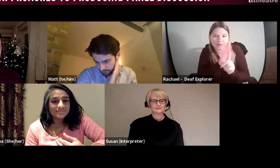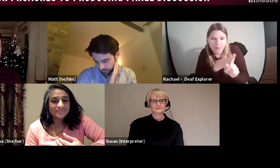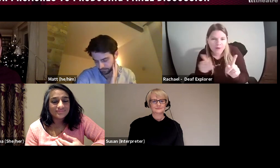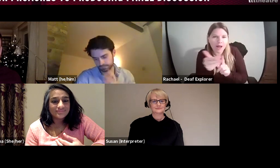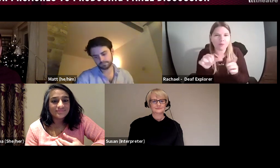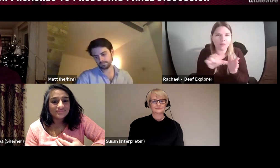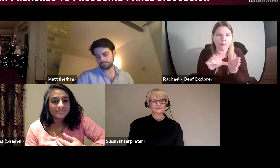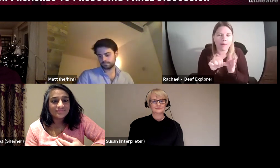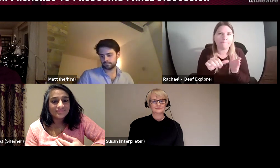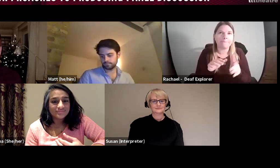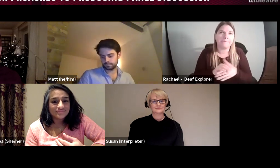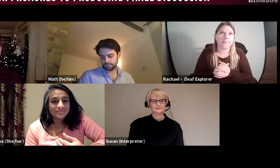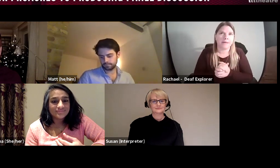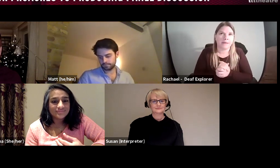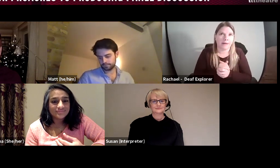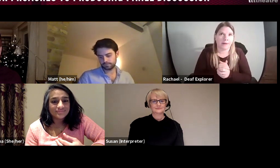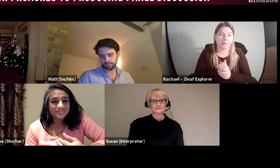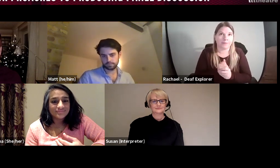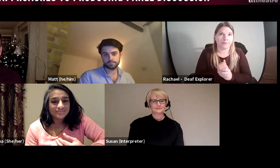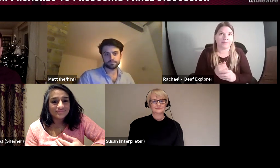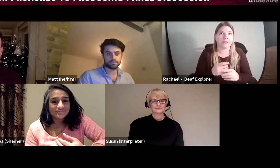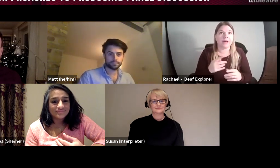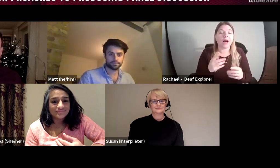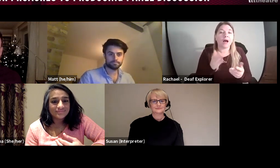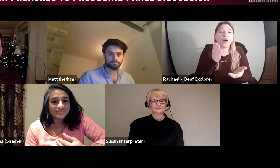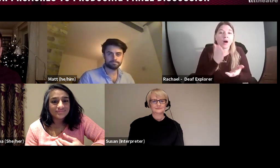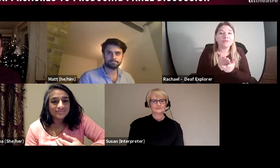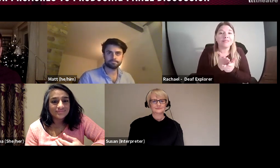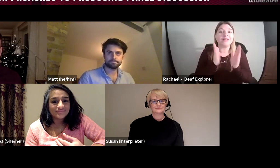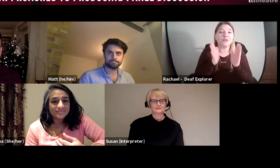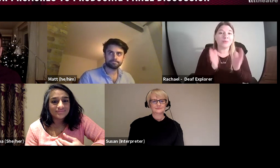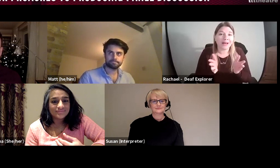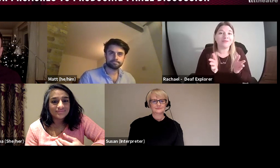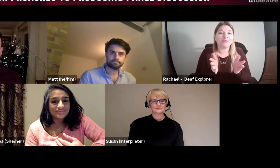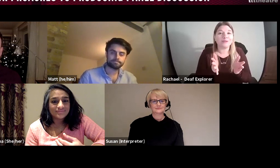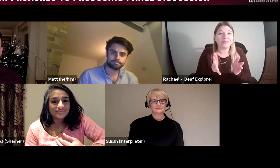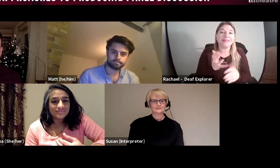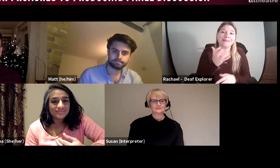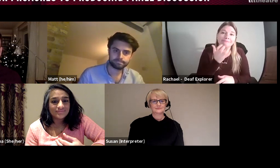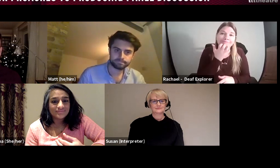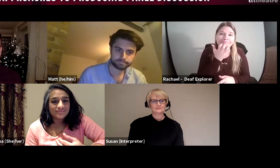creatively thinking of solutions to problems and finding ways around any issues that do transpire.